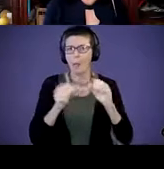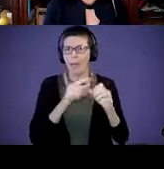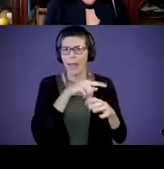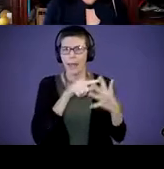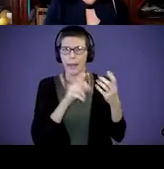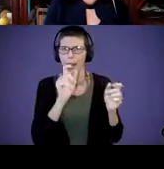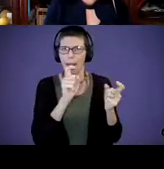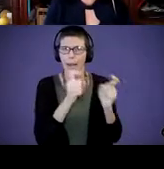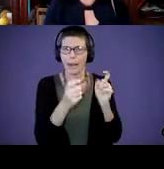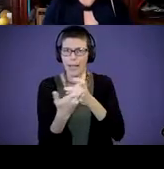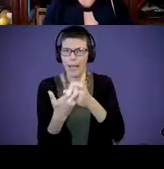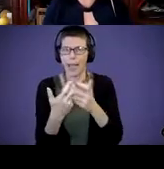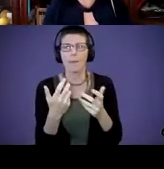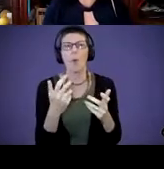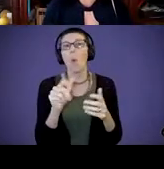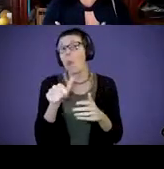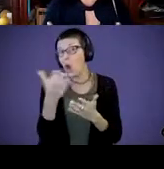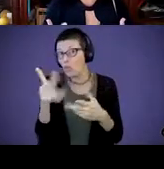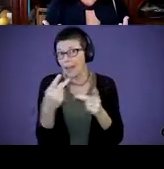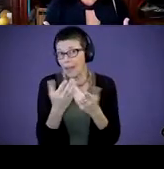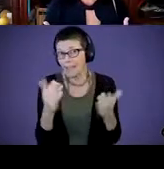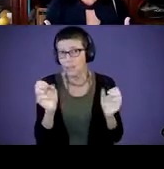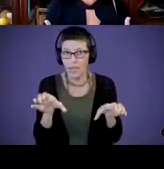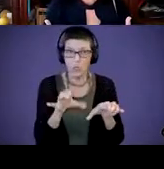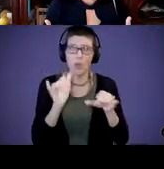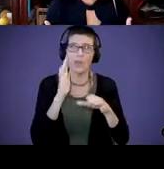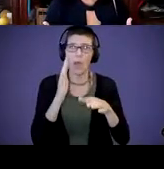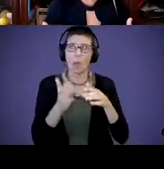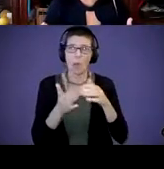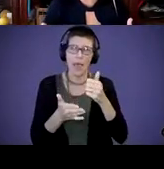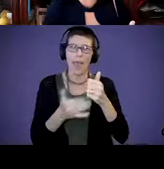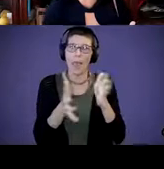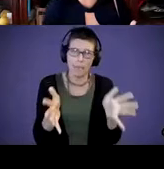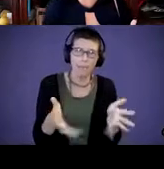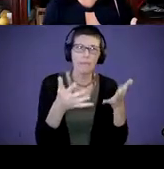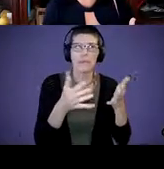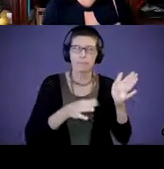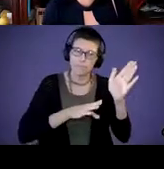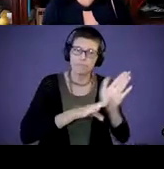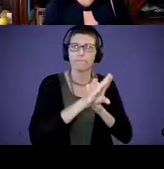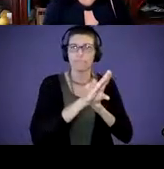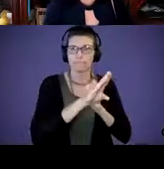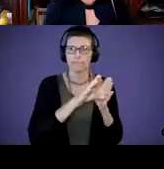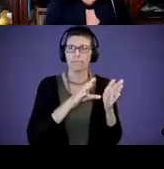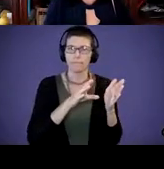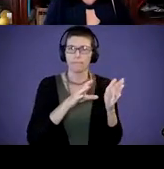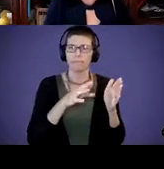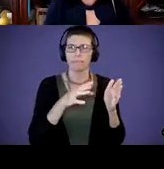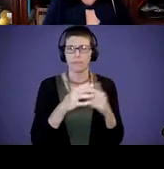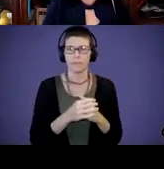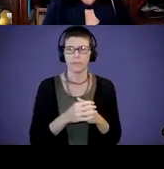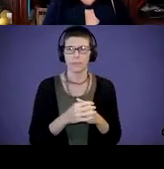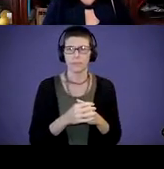could you be doing that would be enhancing this particular developmental area and stage?” Thinking